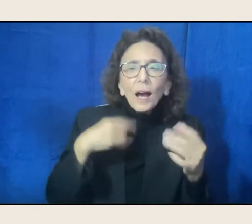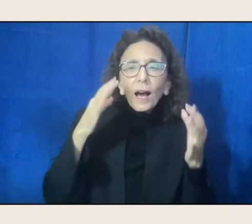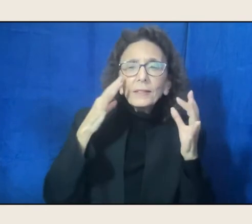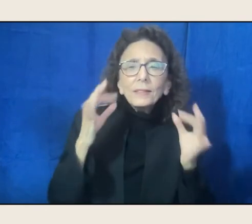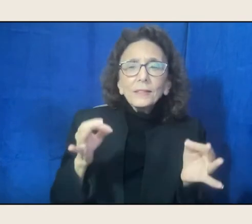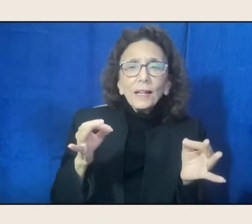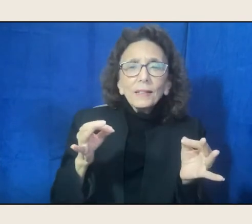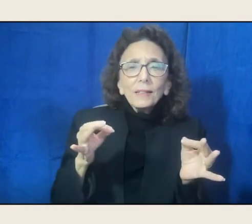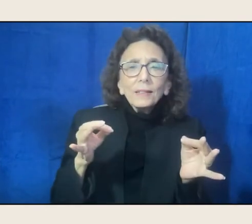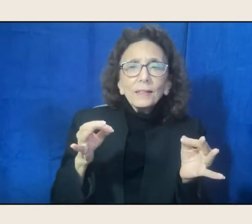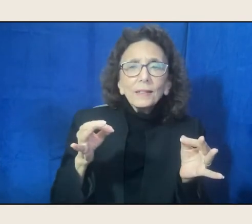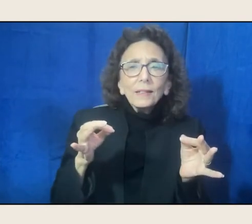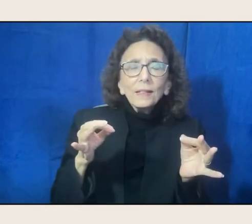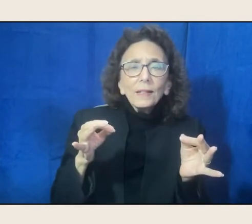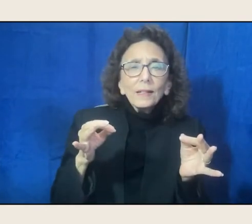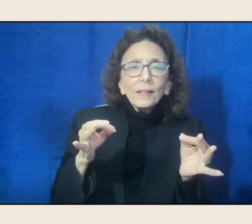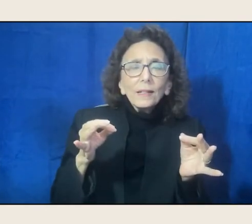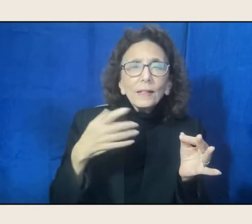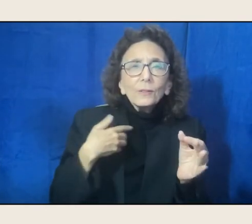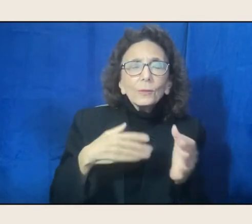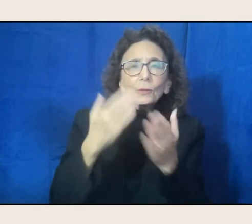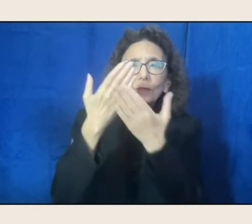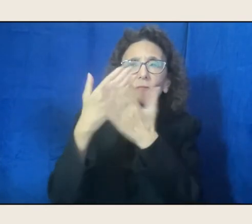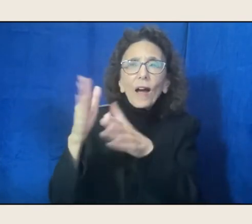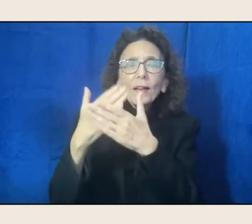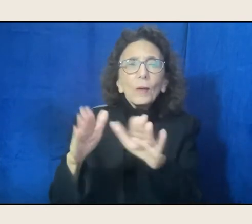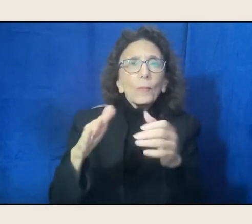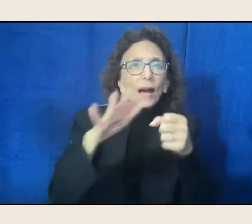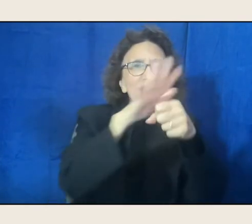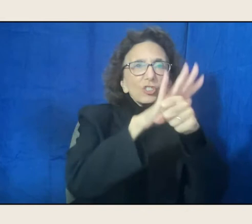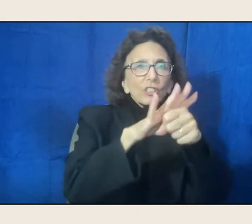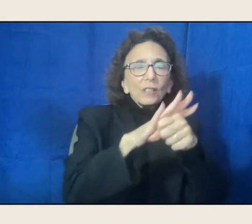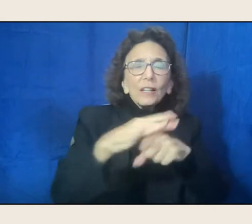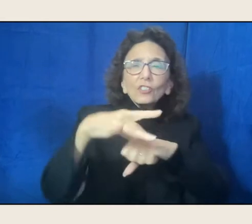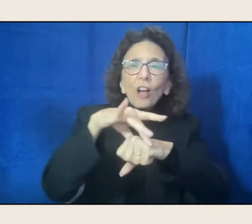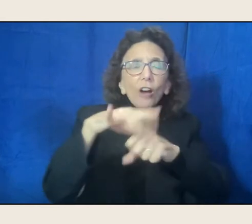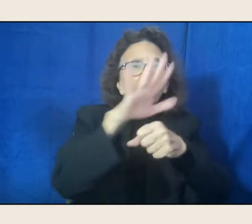into geographical sections to divide it that way, and then I pulled together a team of,